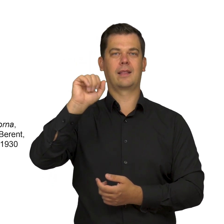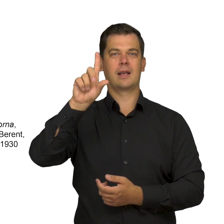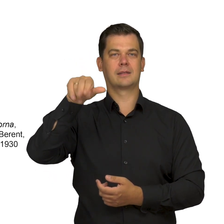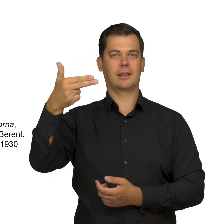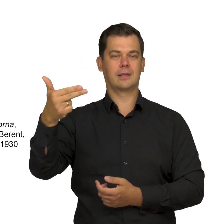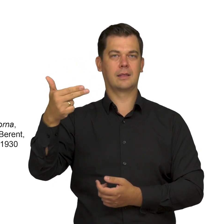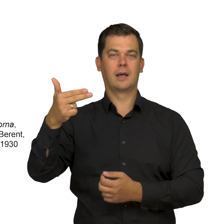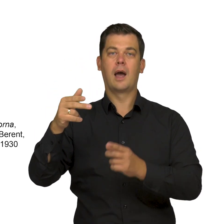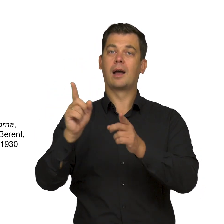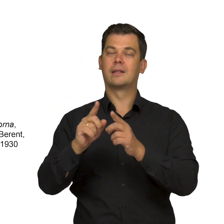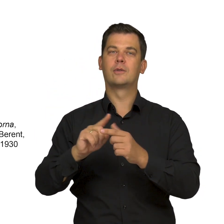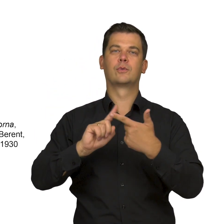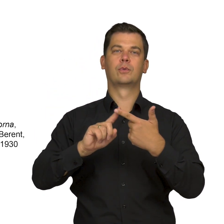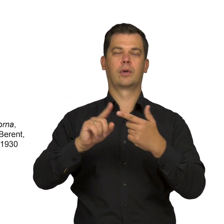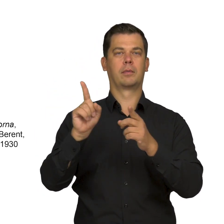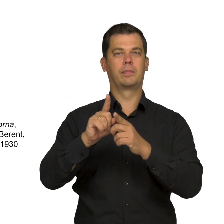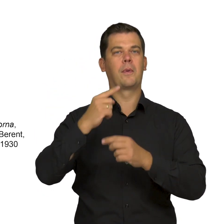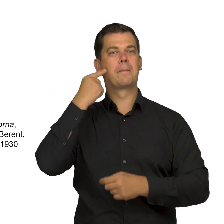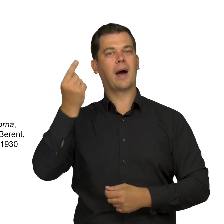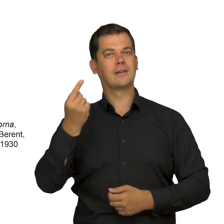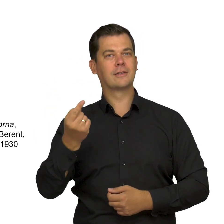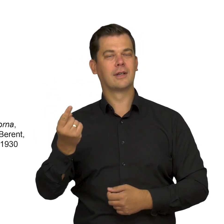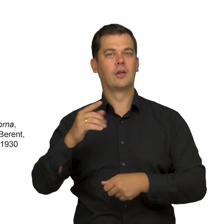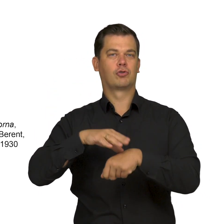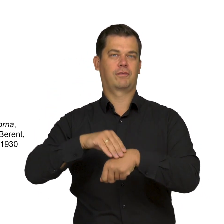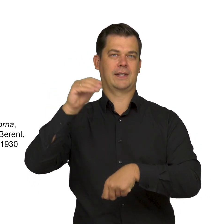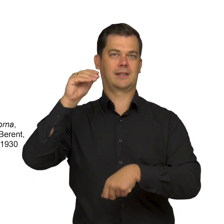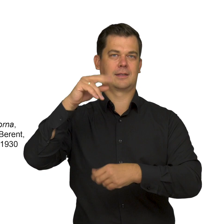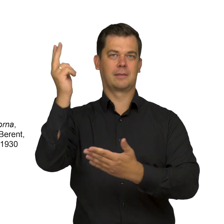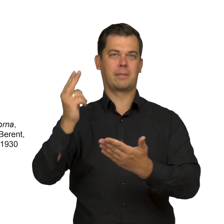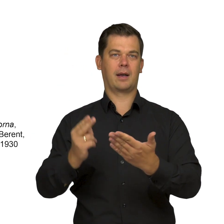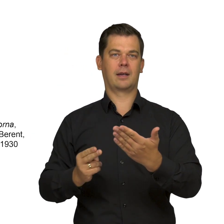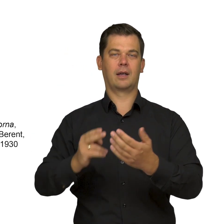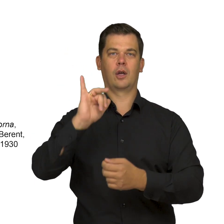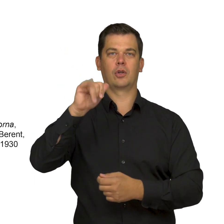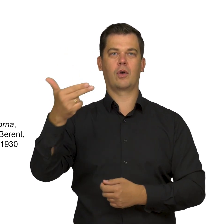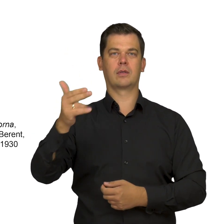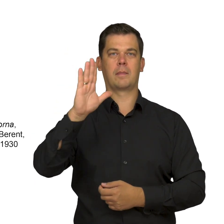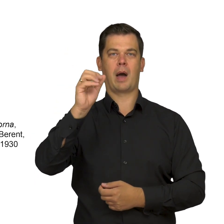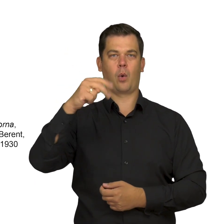and in fairy tale illustrations made by the Swedish painter John Bauer.